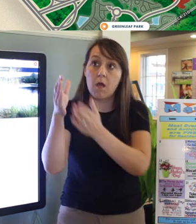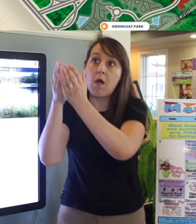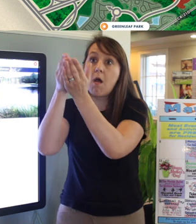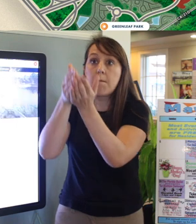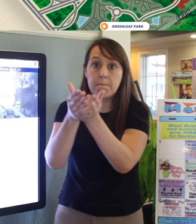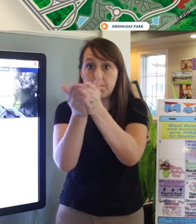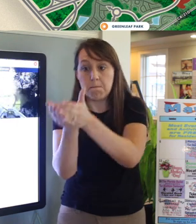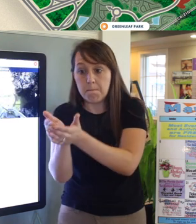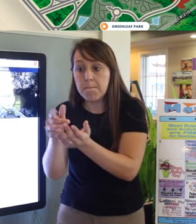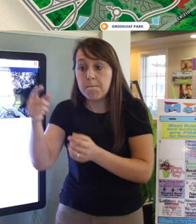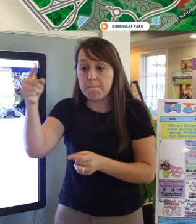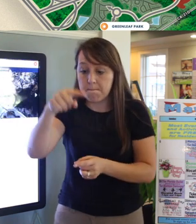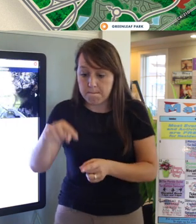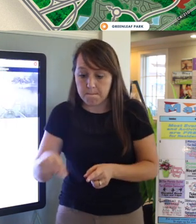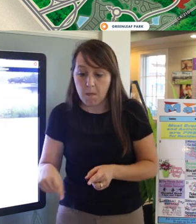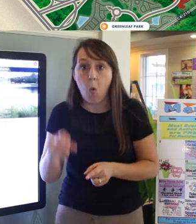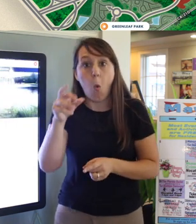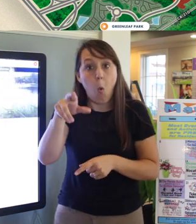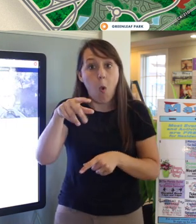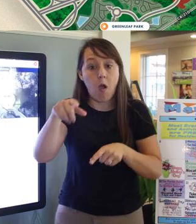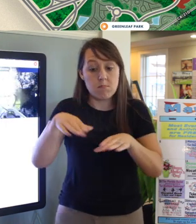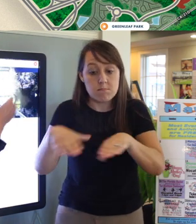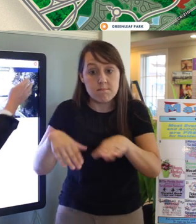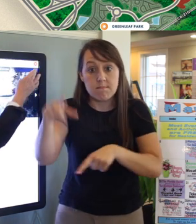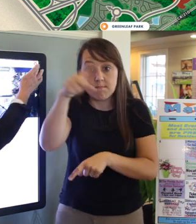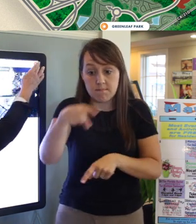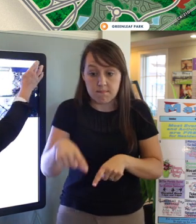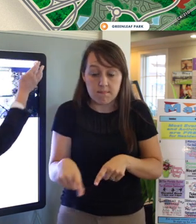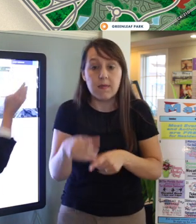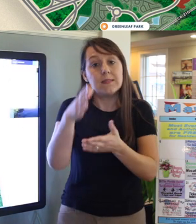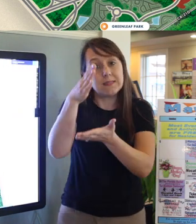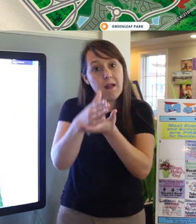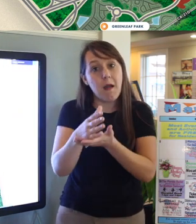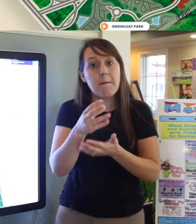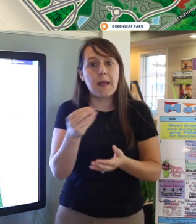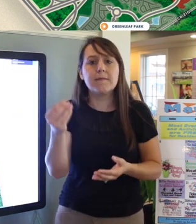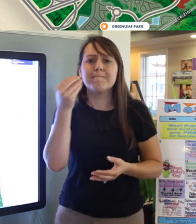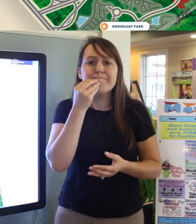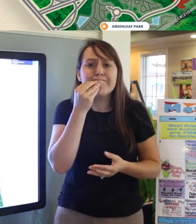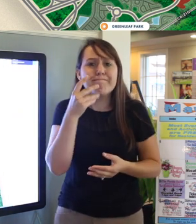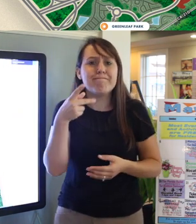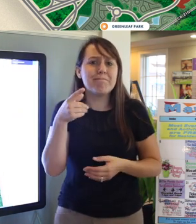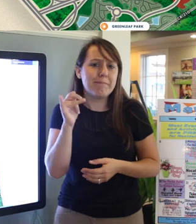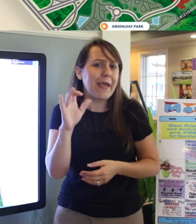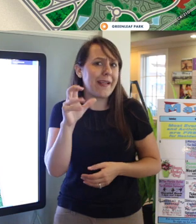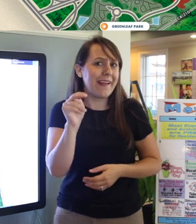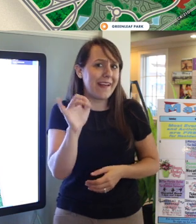you can stop here and have a picnic